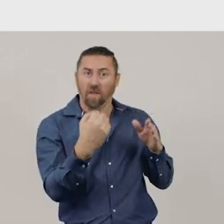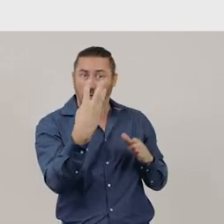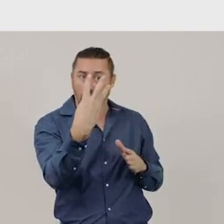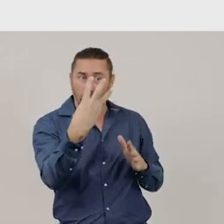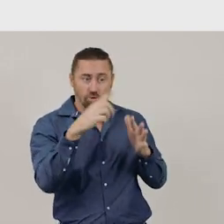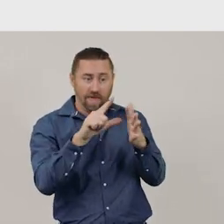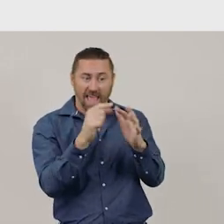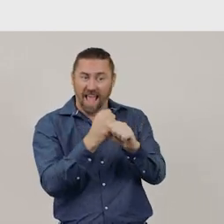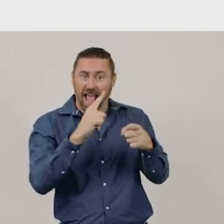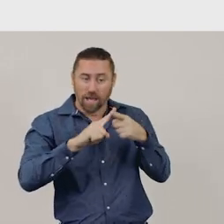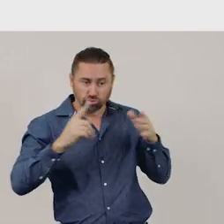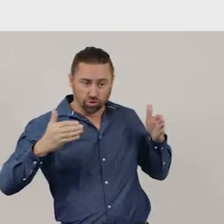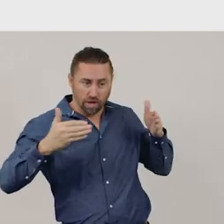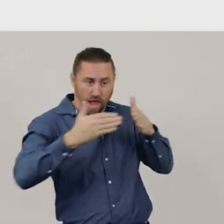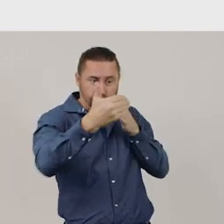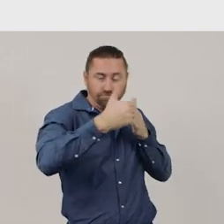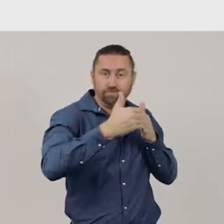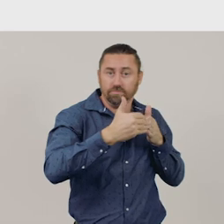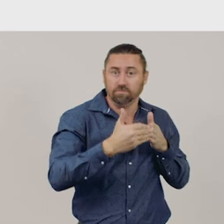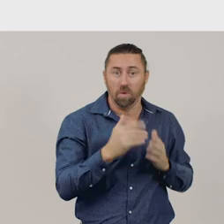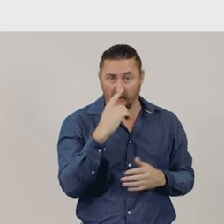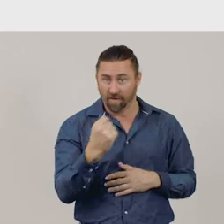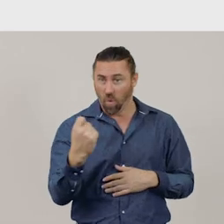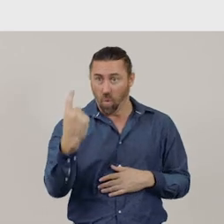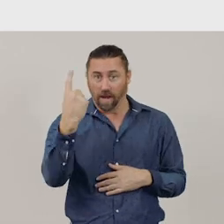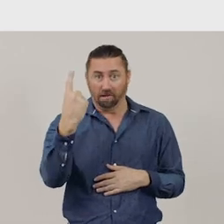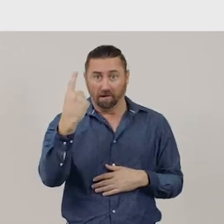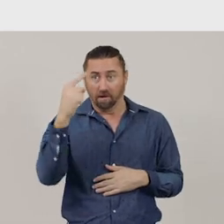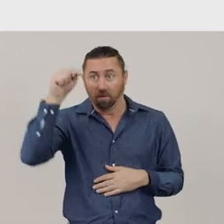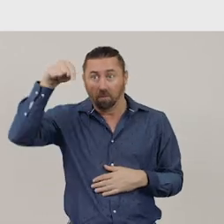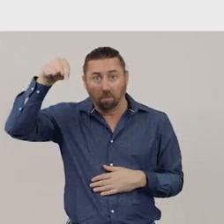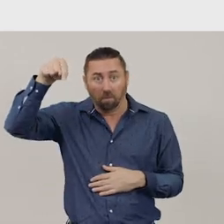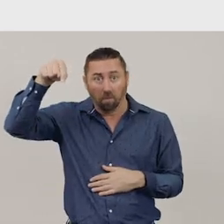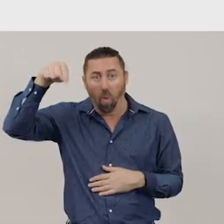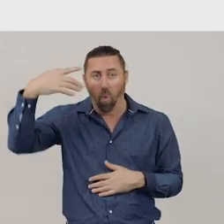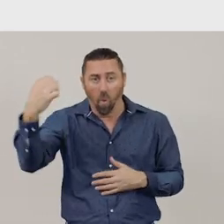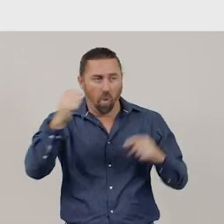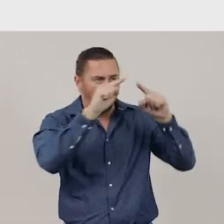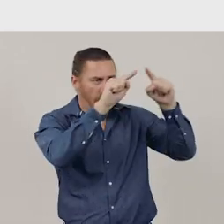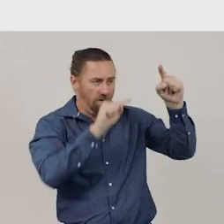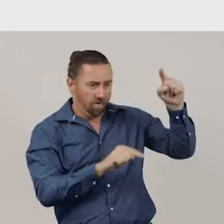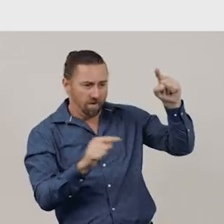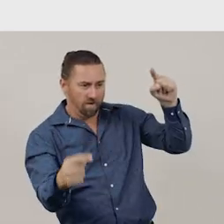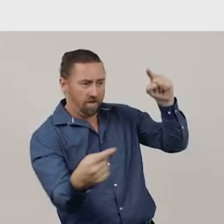An object can have one vertex or many vertices.